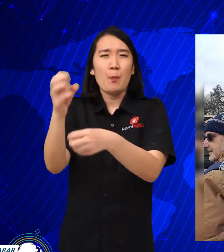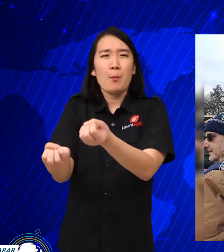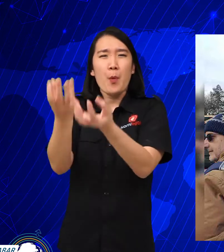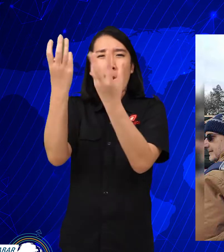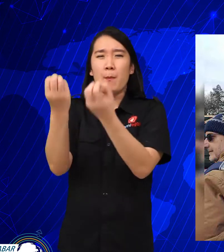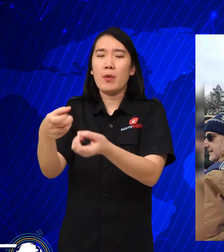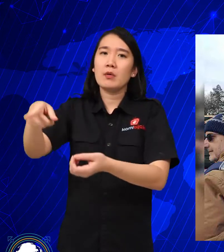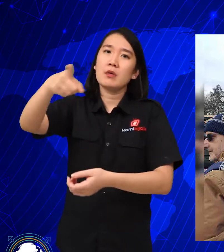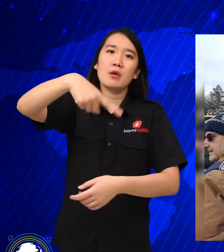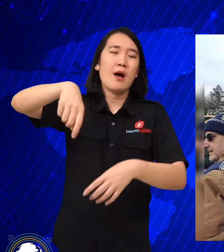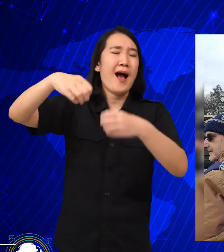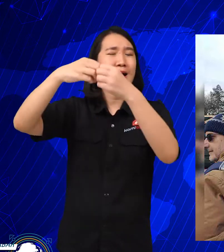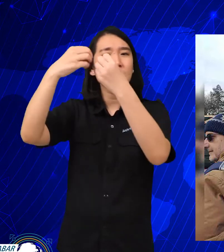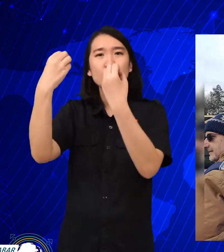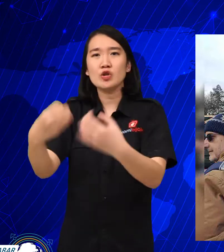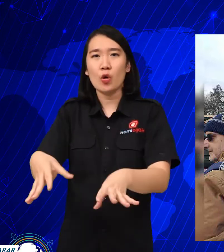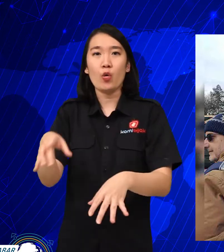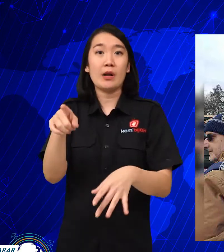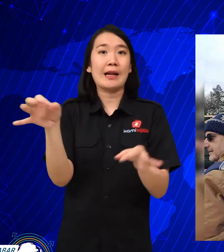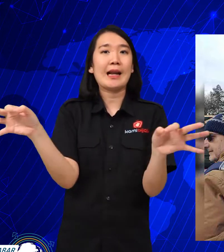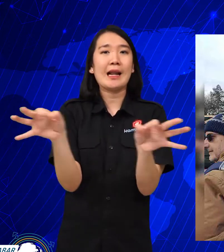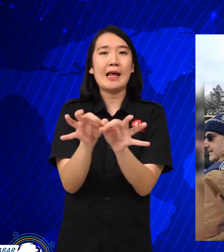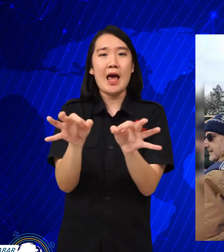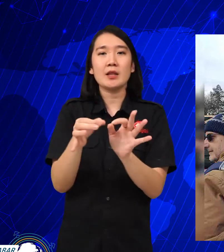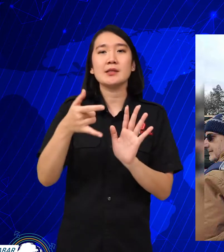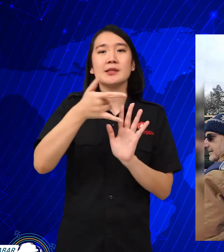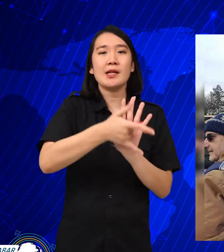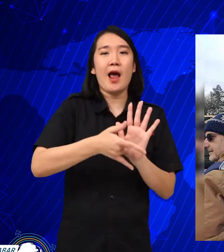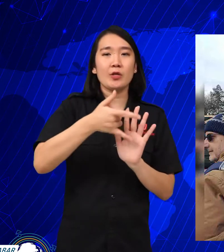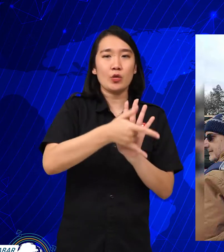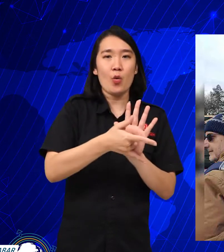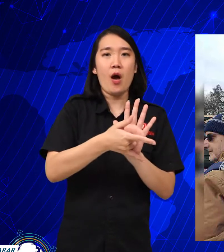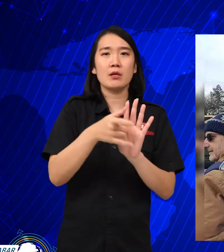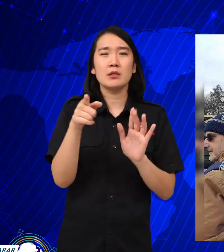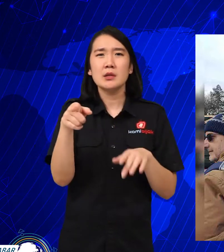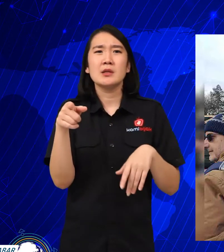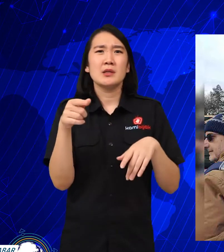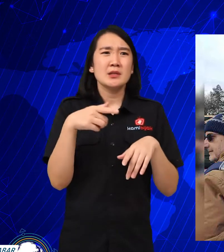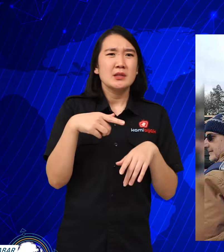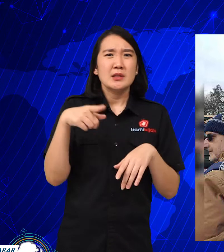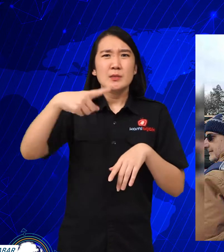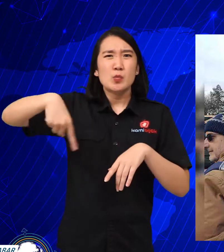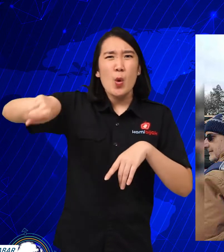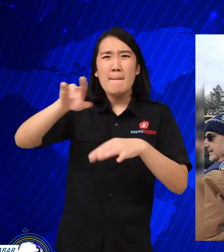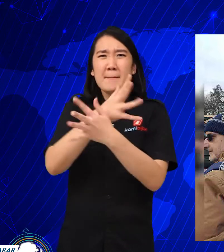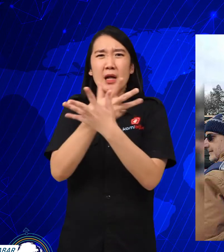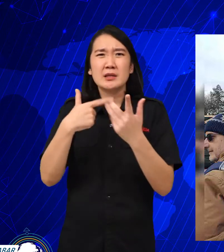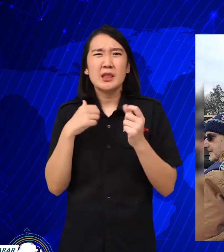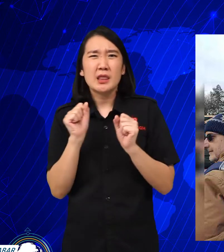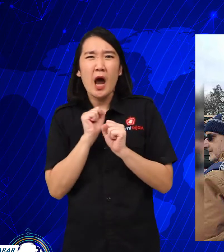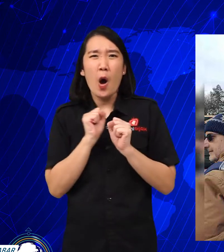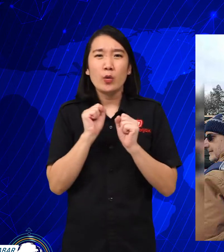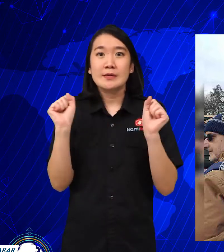then near the train station was destroyed got hit by the explosion everyone was scared,